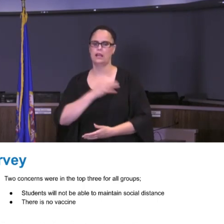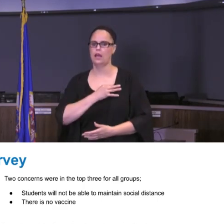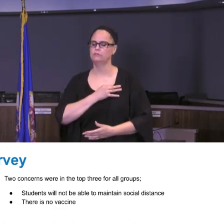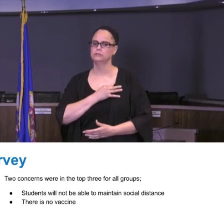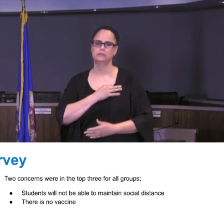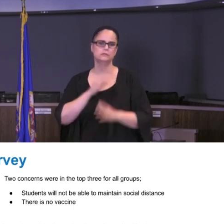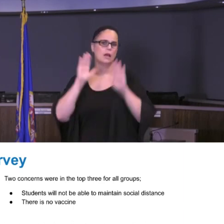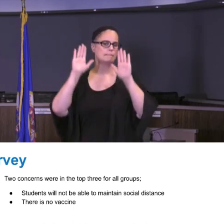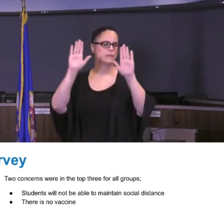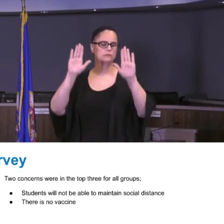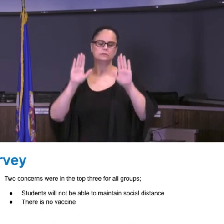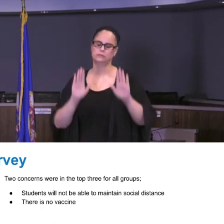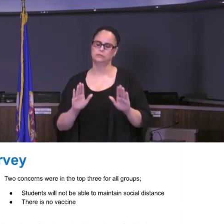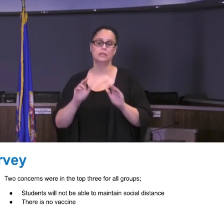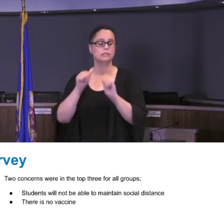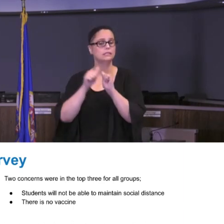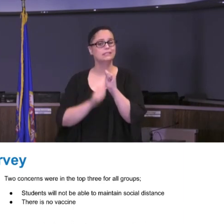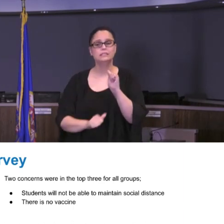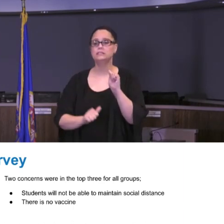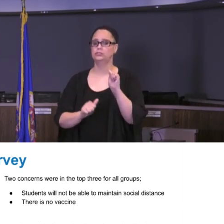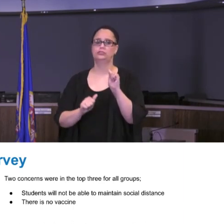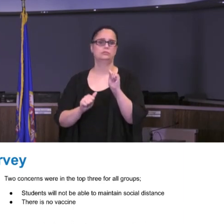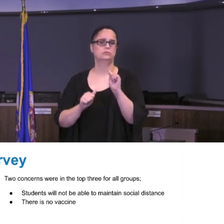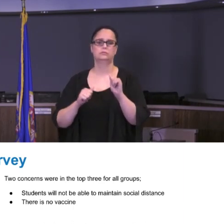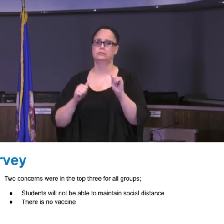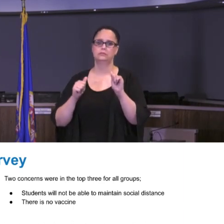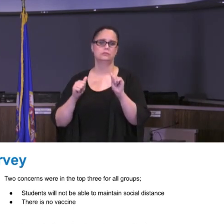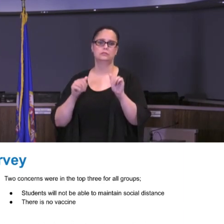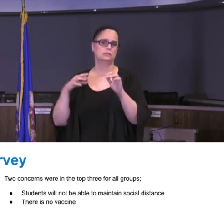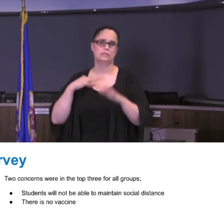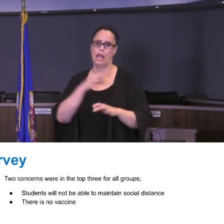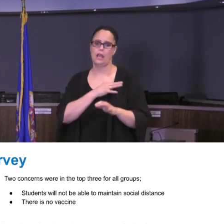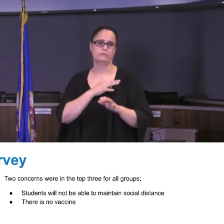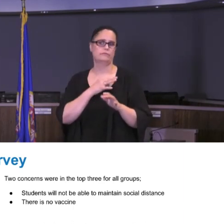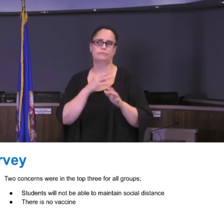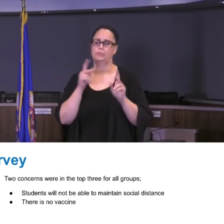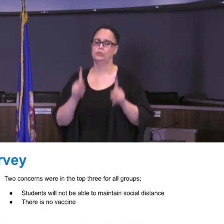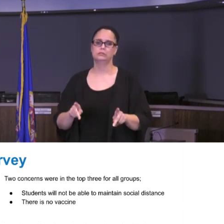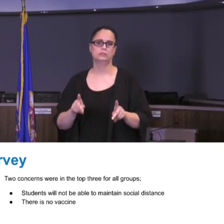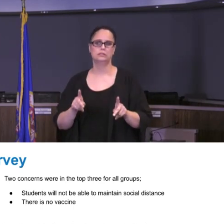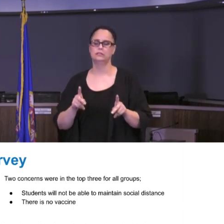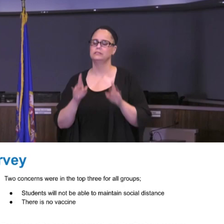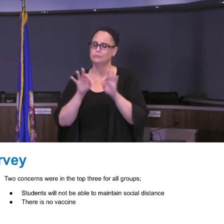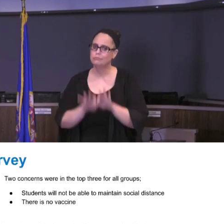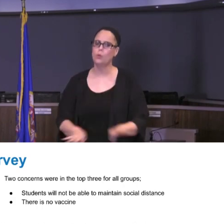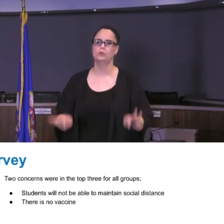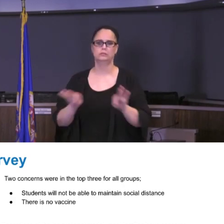each of them has an important role in what we're trying to achieve, our mission here in Saint Paul Public Schools for